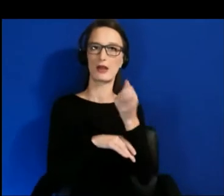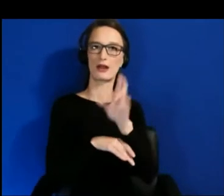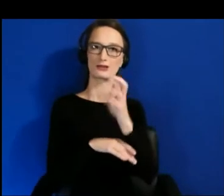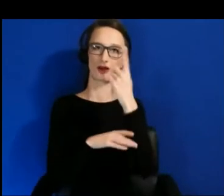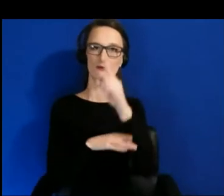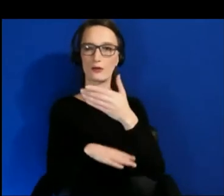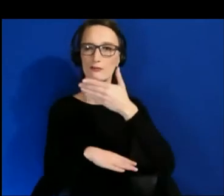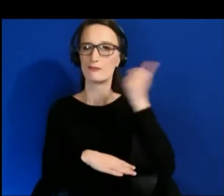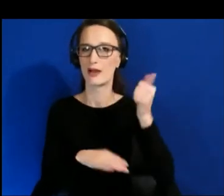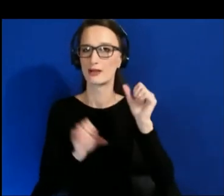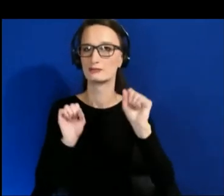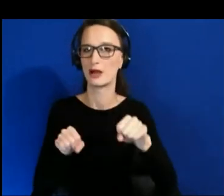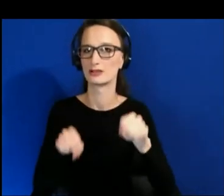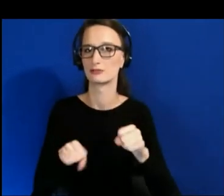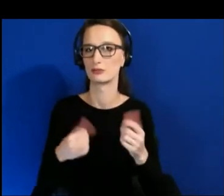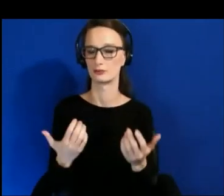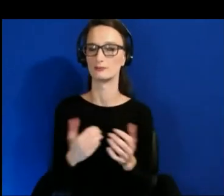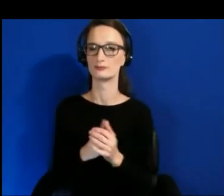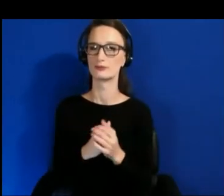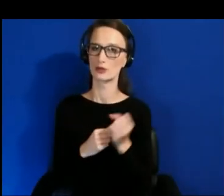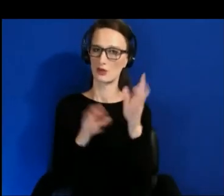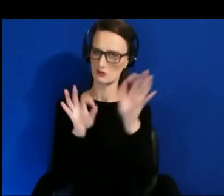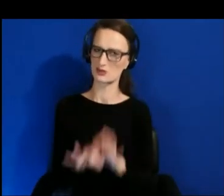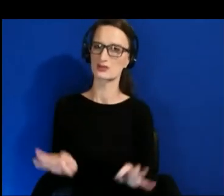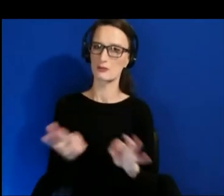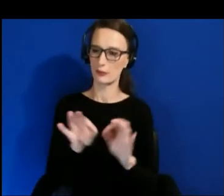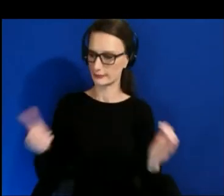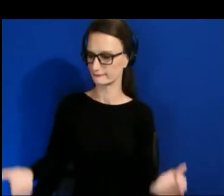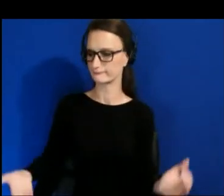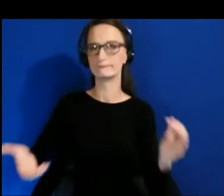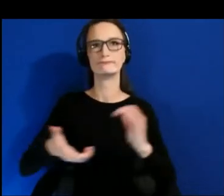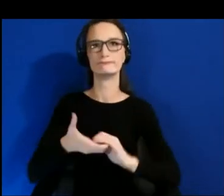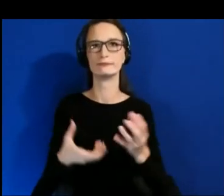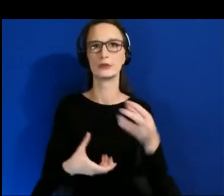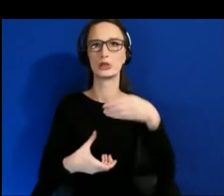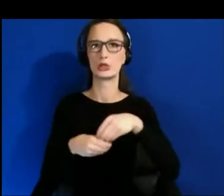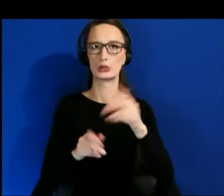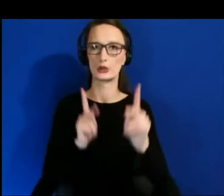So I definitely think that it's important to include people from a variety of backgrounds